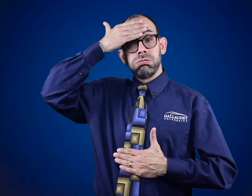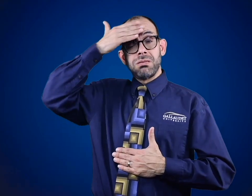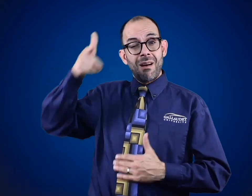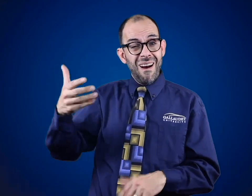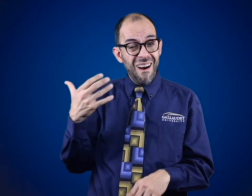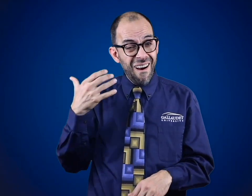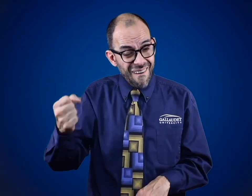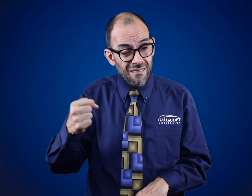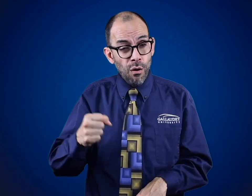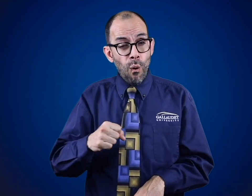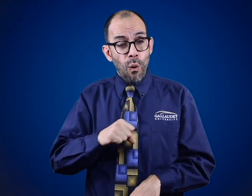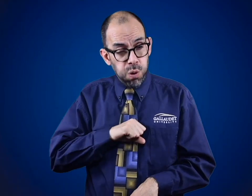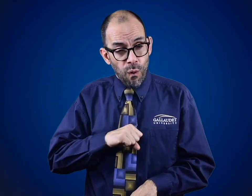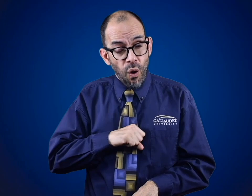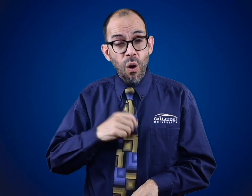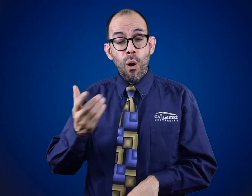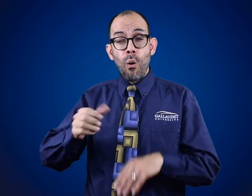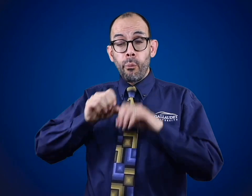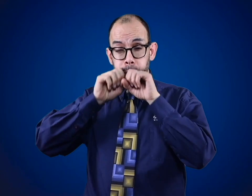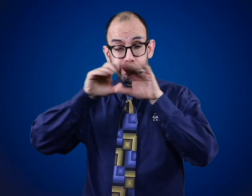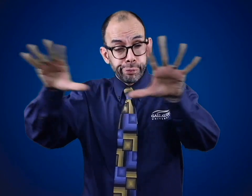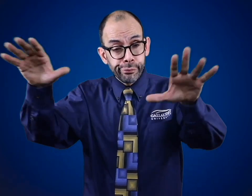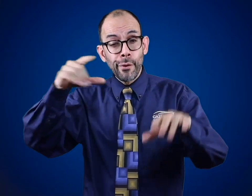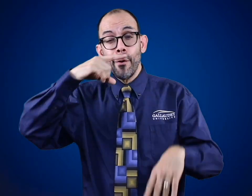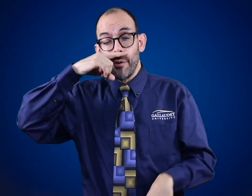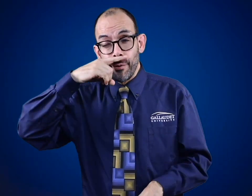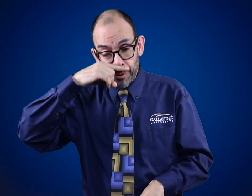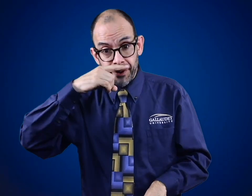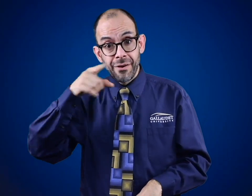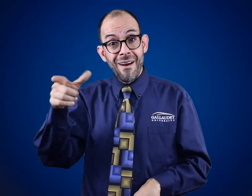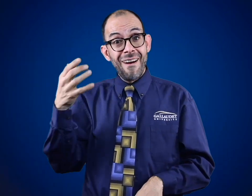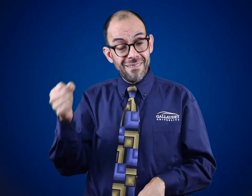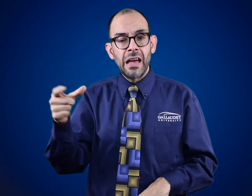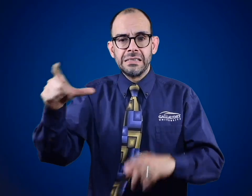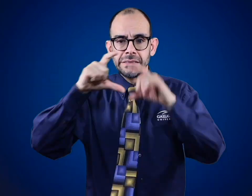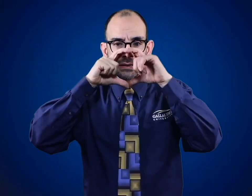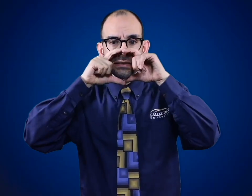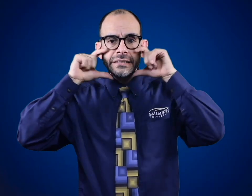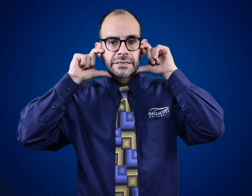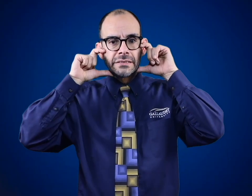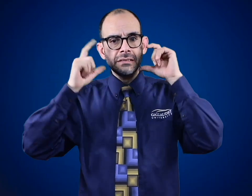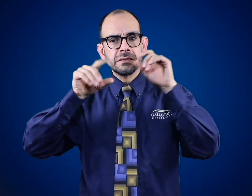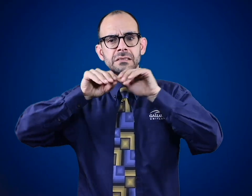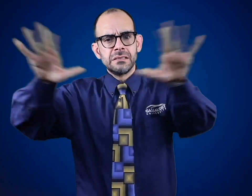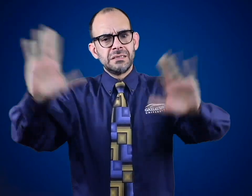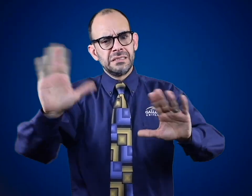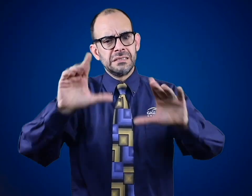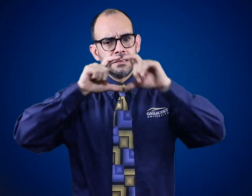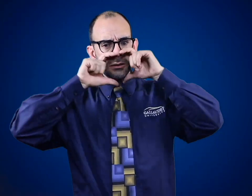If a coronavirus-infected person is struggling with coughing or sneezing, they should wear a facemask to prevent themselves